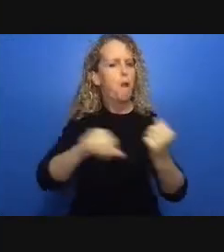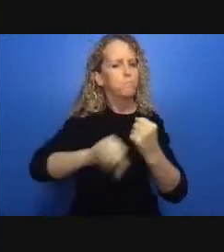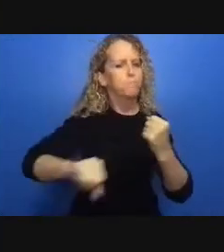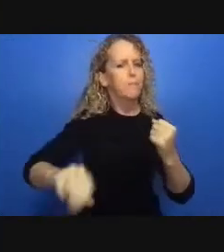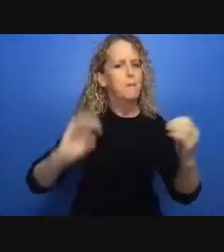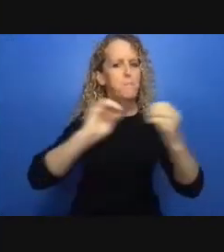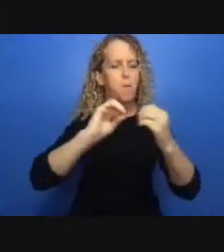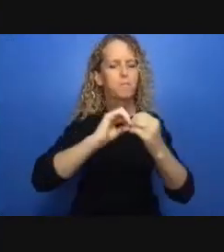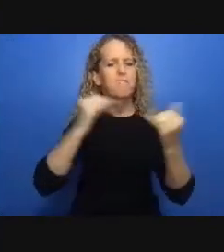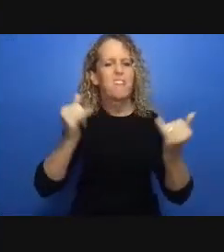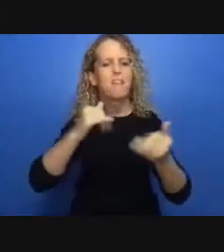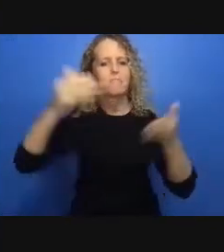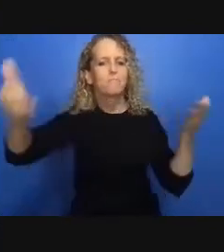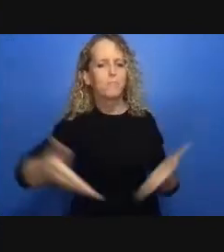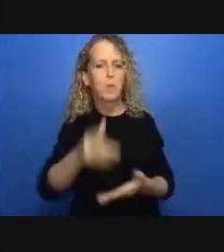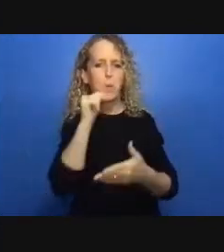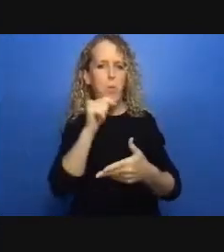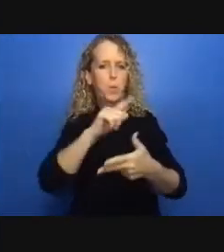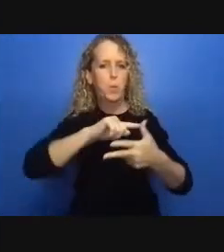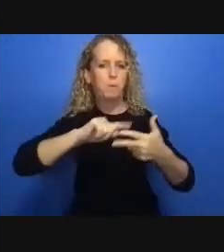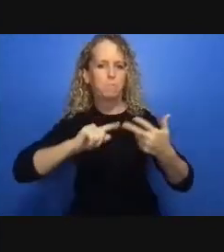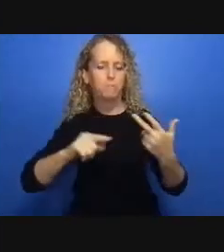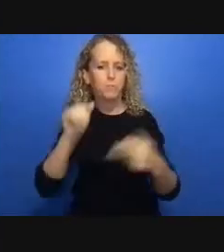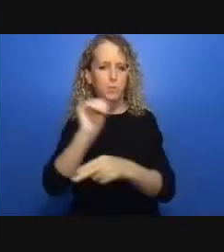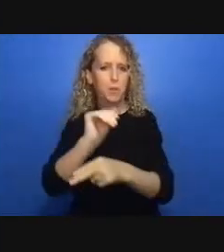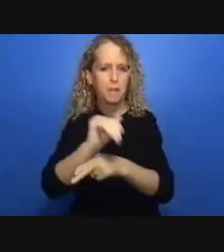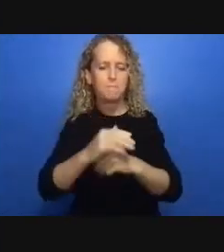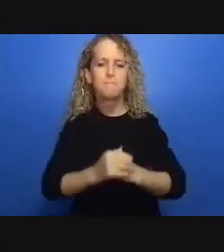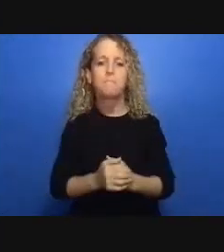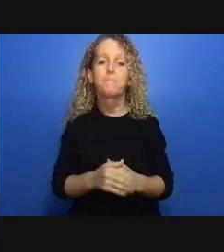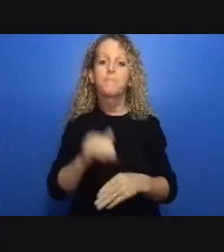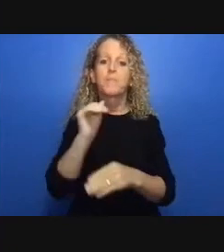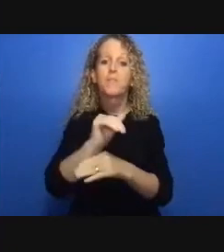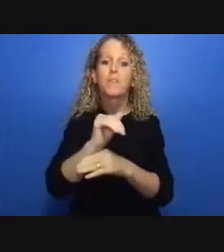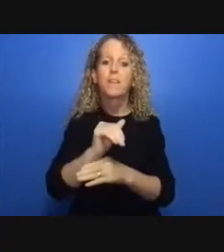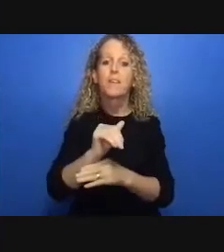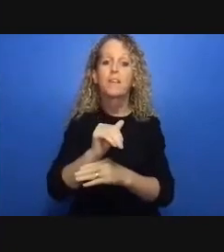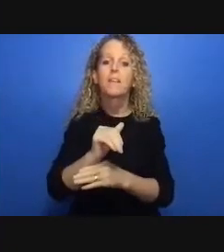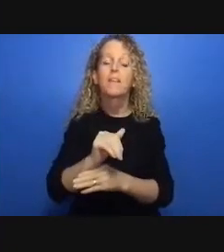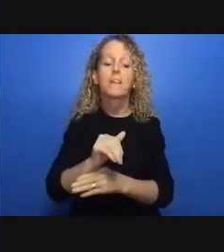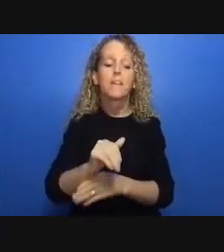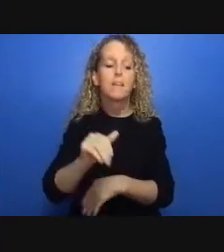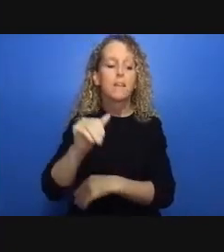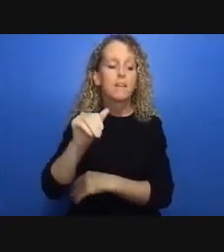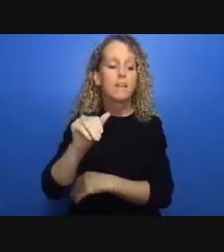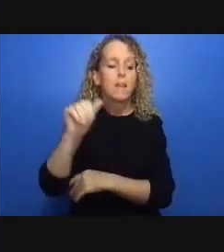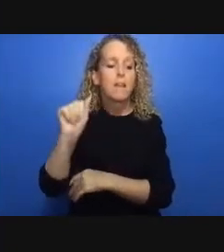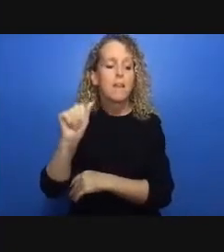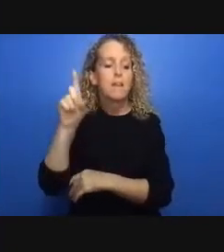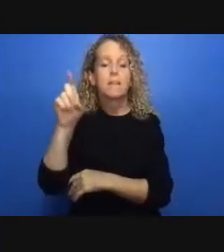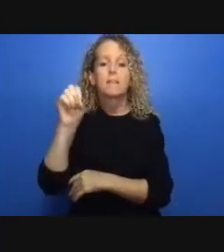the safe spaces were closed in as a response to the pandemic while these safe spaces were